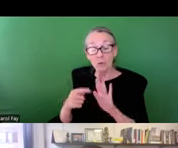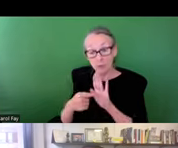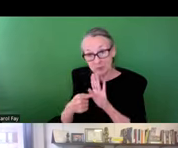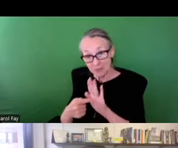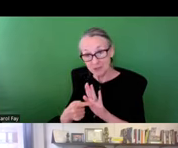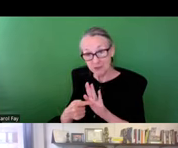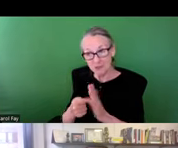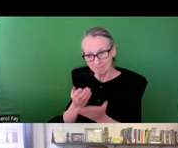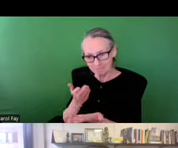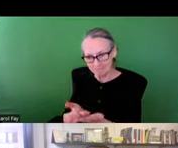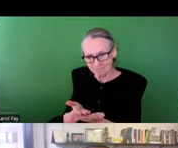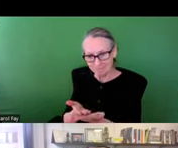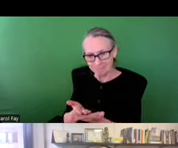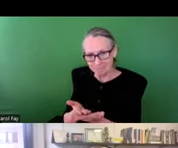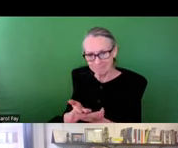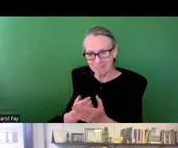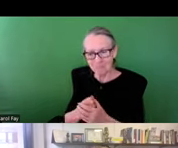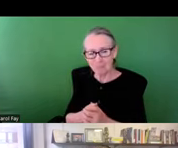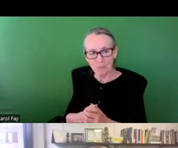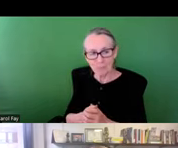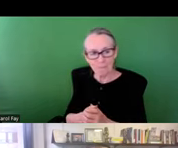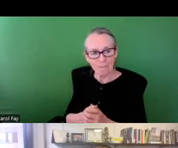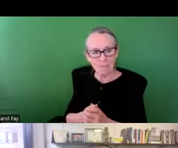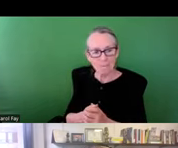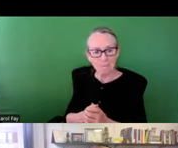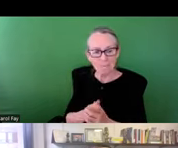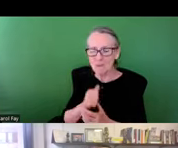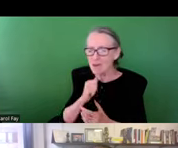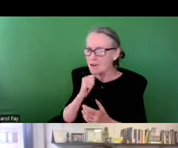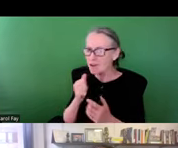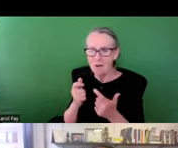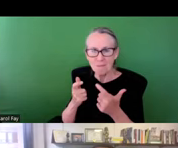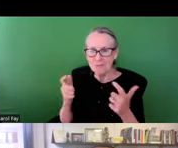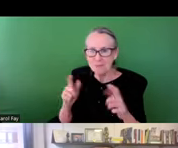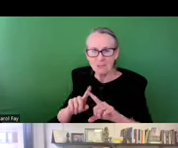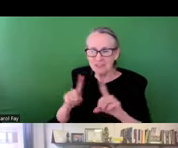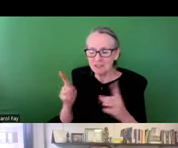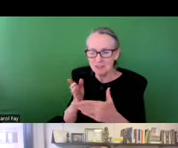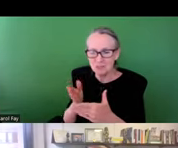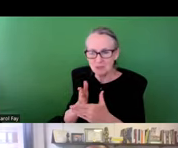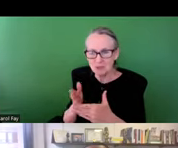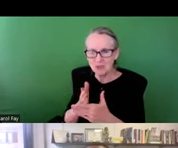if there's a difference in data. We were able to demonstrate empirically that there was